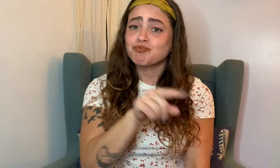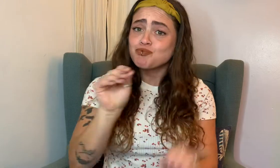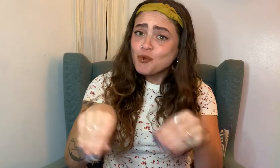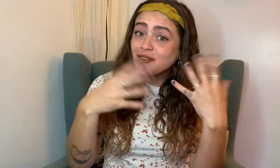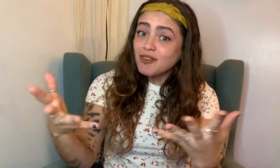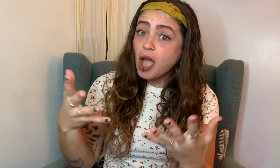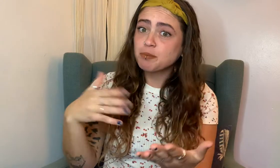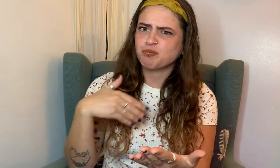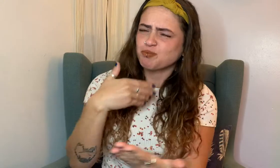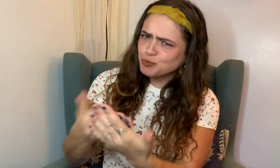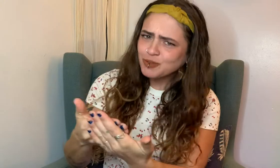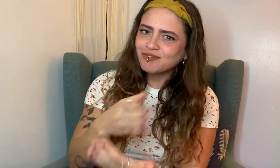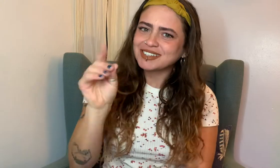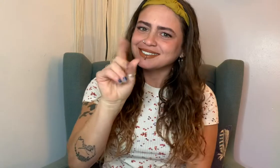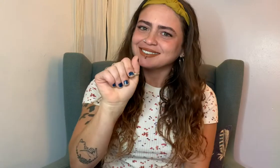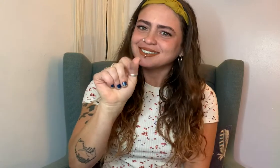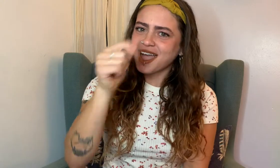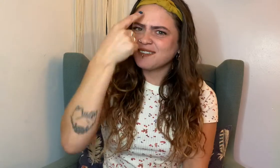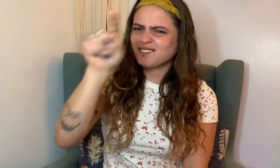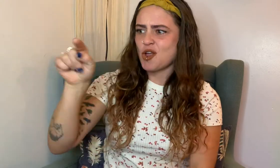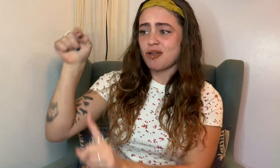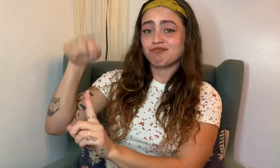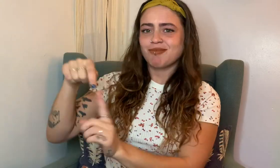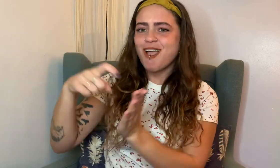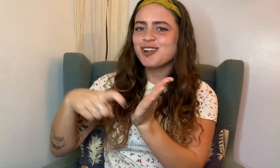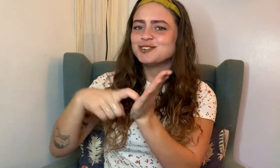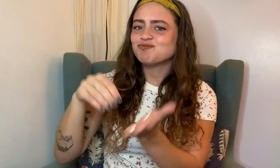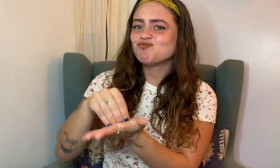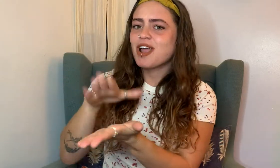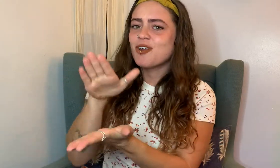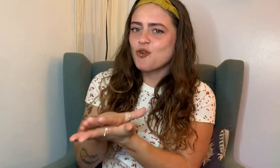They provide proof and data for the archaeological record to be